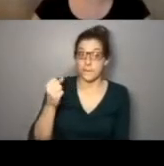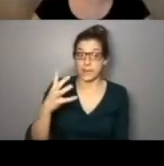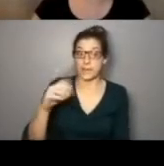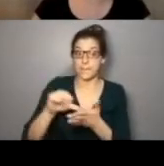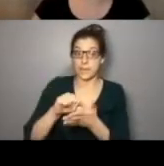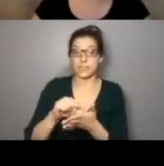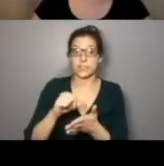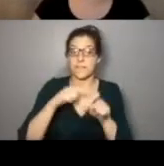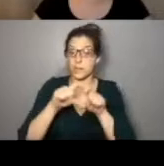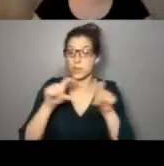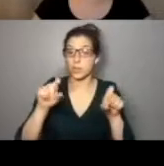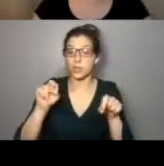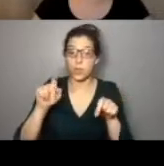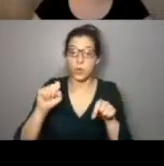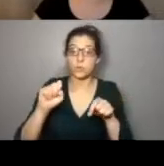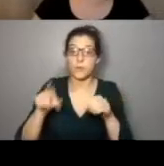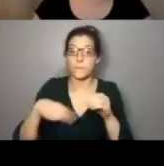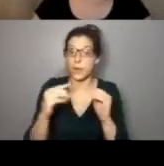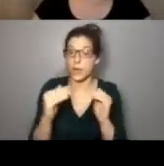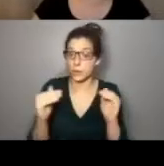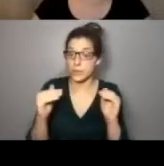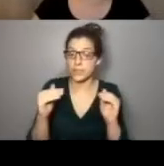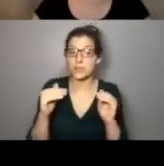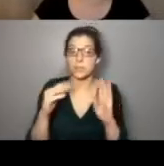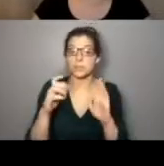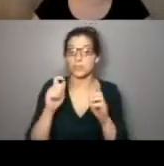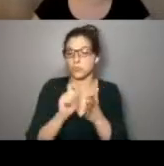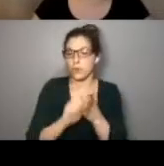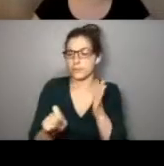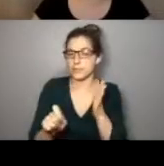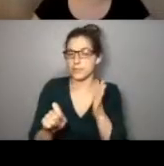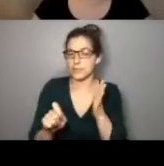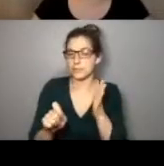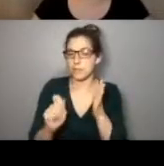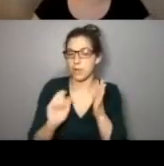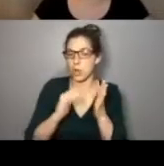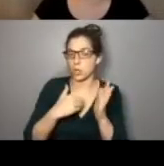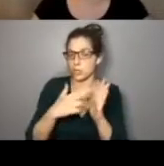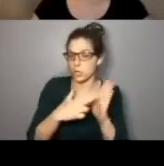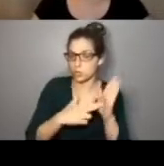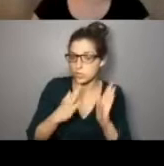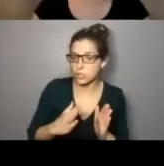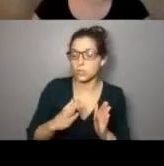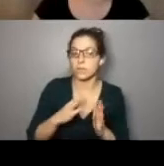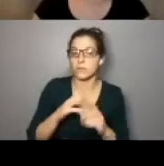these pages is this note on equity. This was drafted in part by our contractors who have specifically had